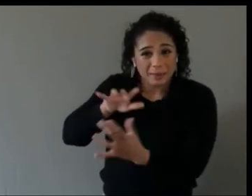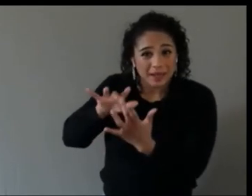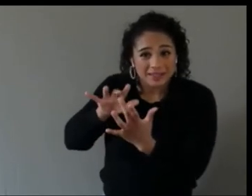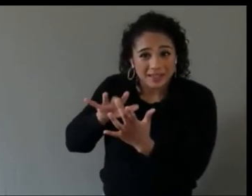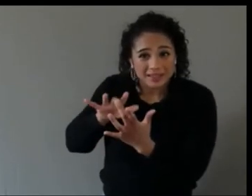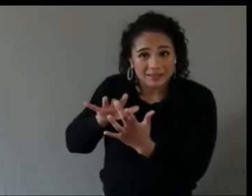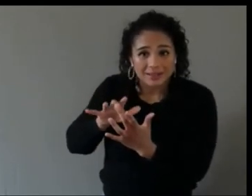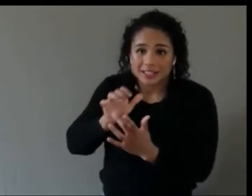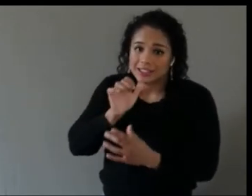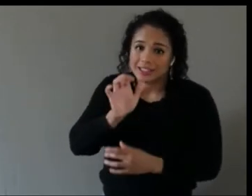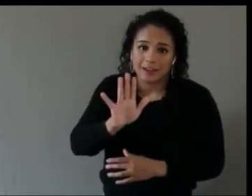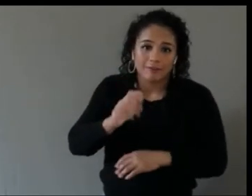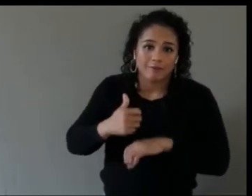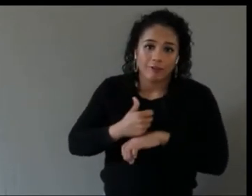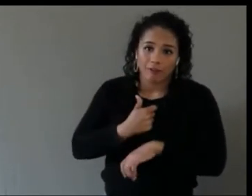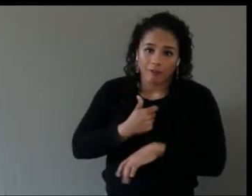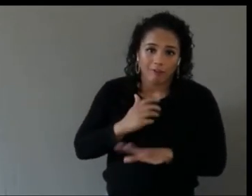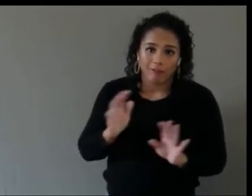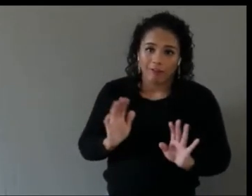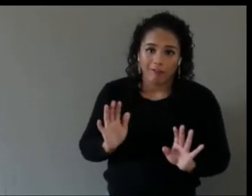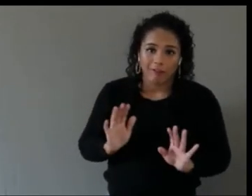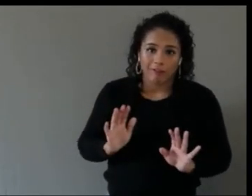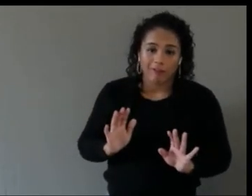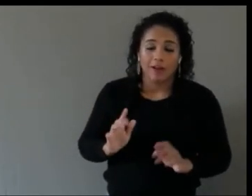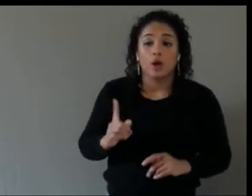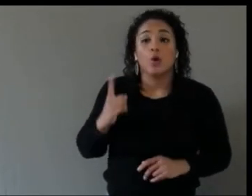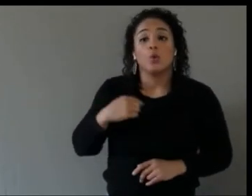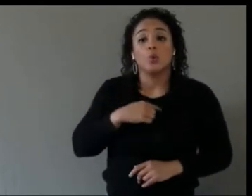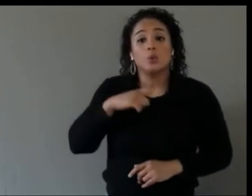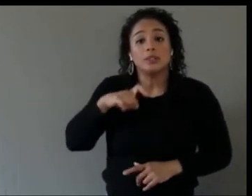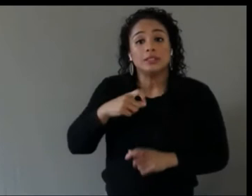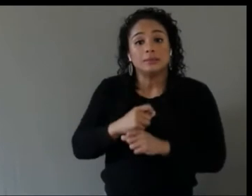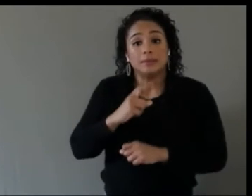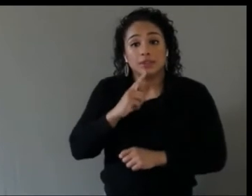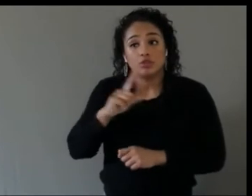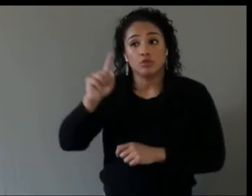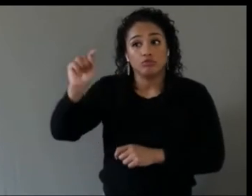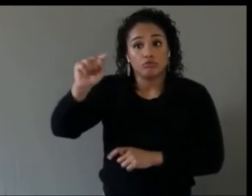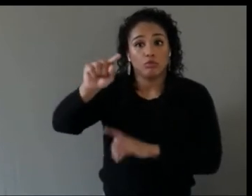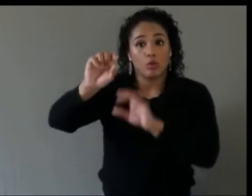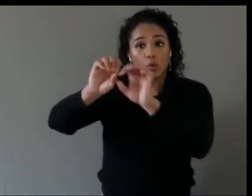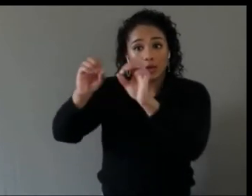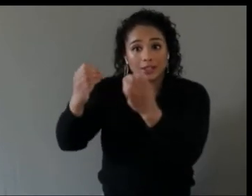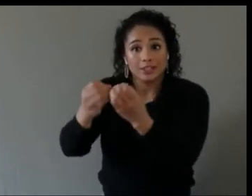We need to make sure that the organizations that are creating these technologies have